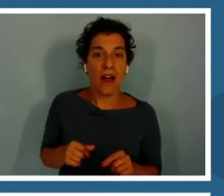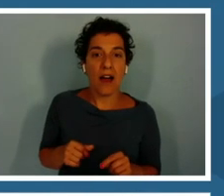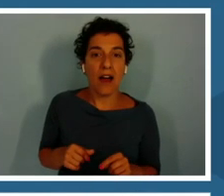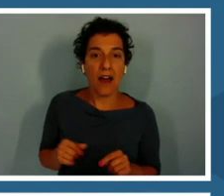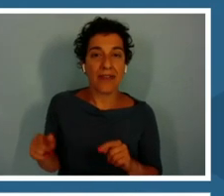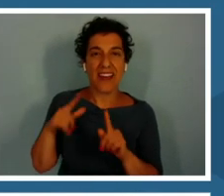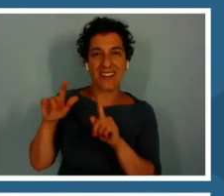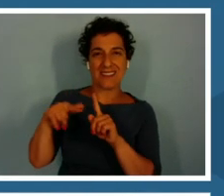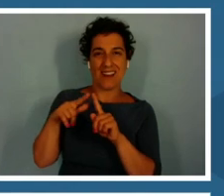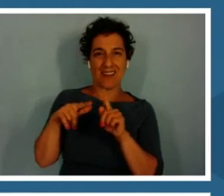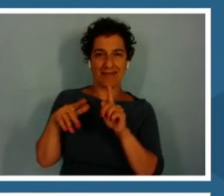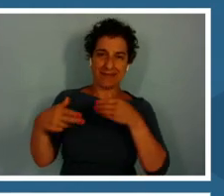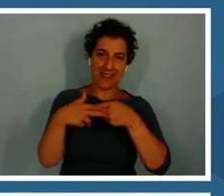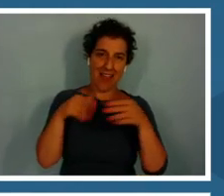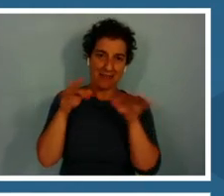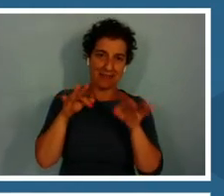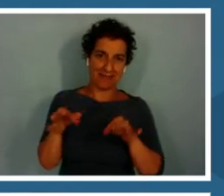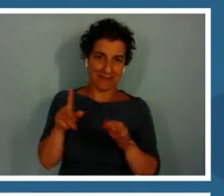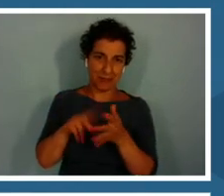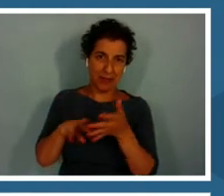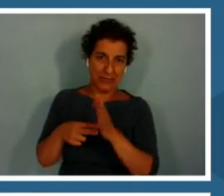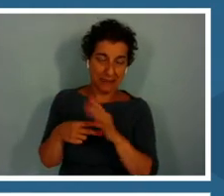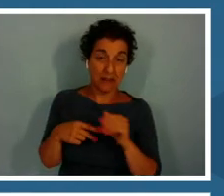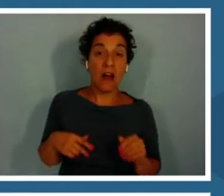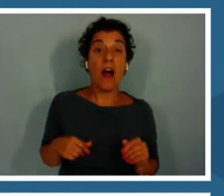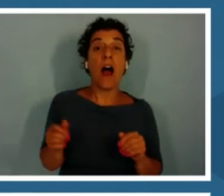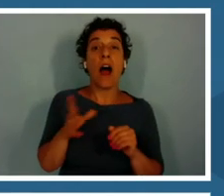Once they have the basics, the two players are going to play a game.